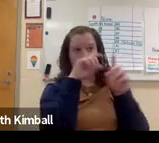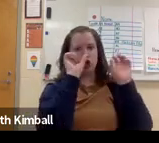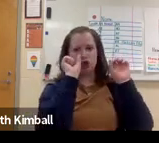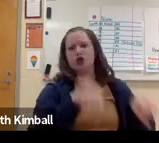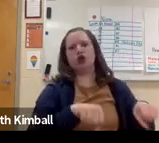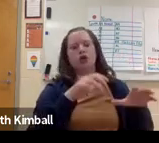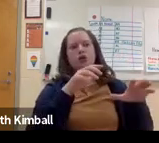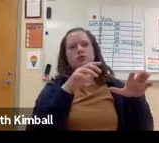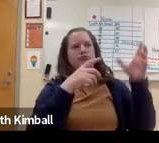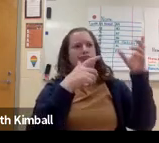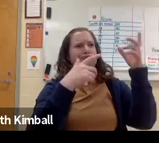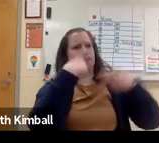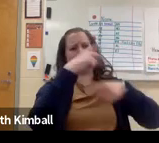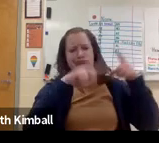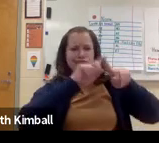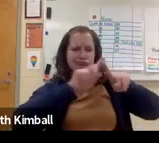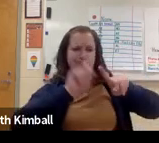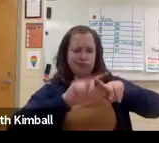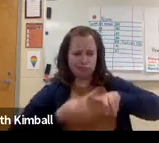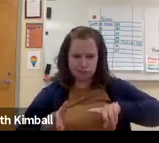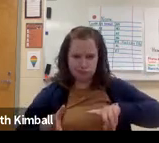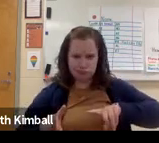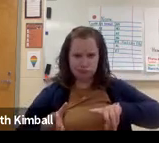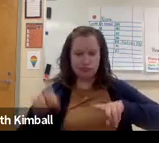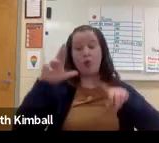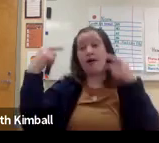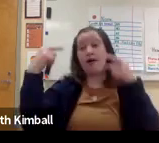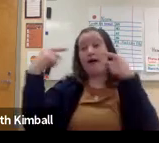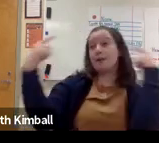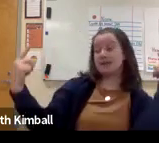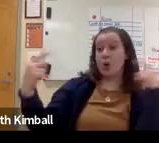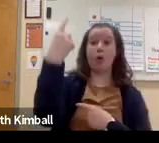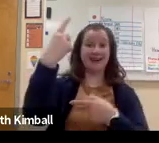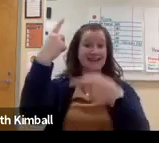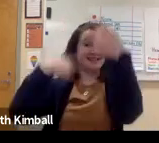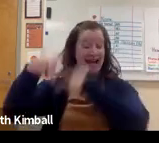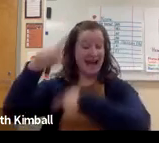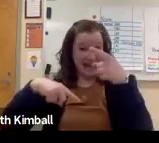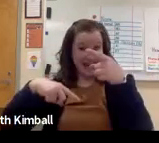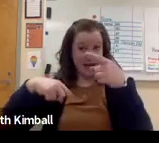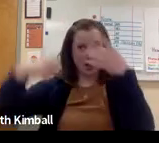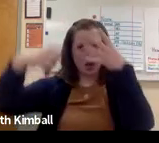In English, one word can have a whole host of different signs that can be used.